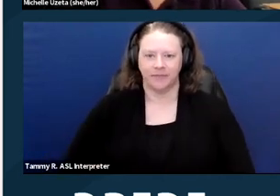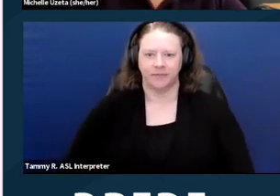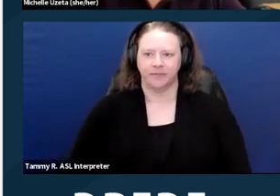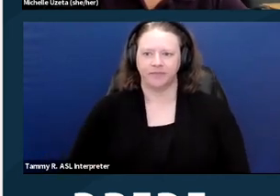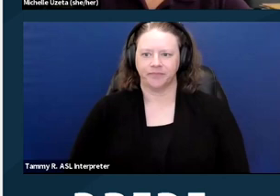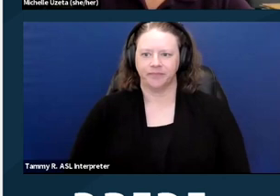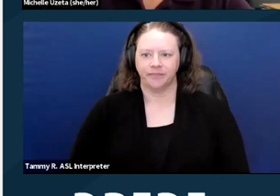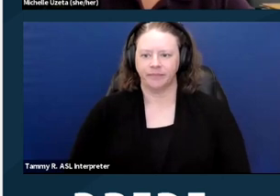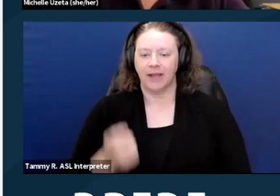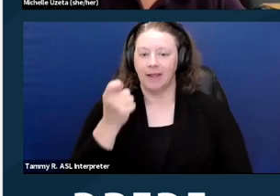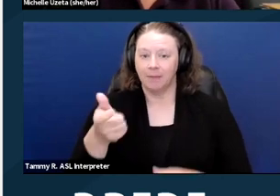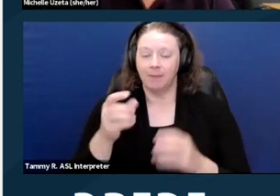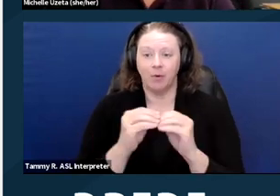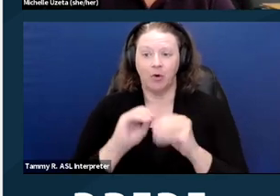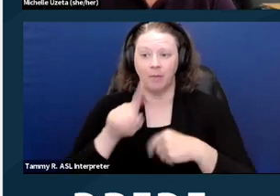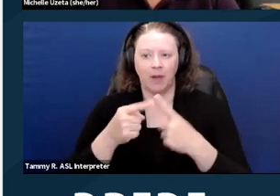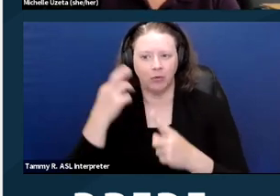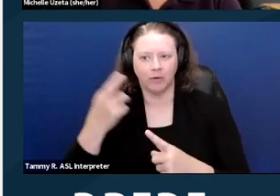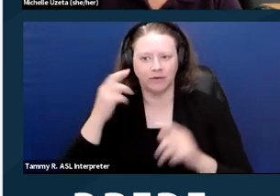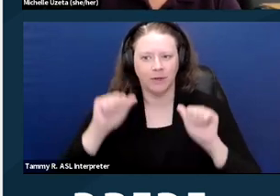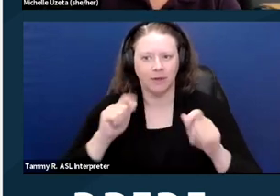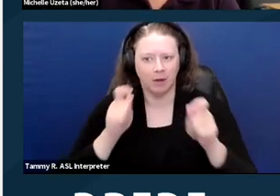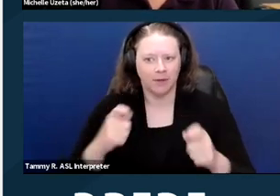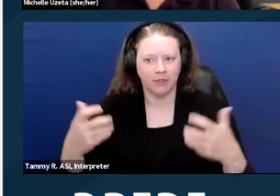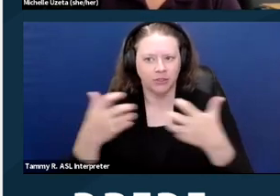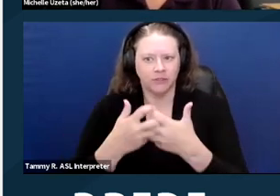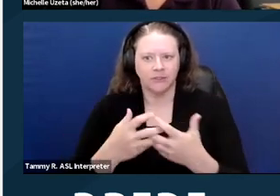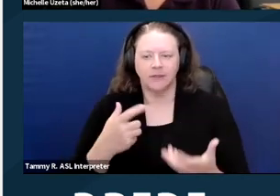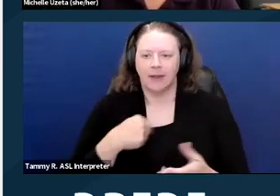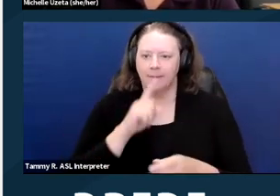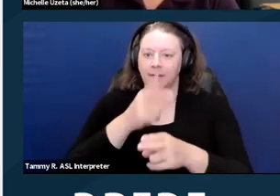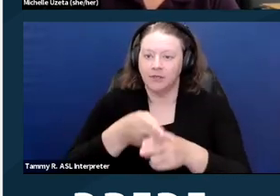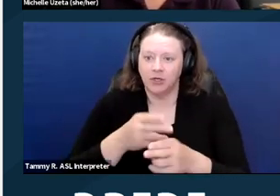A little more about reasonable accommodations. As I mentioned, reasonable accommodation is a change